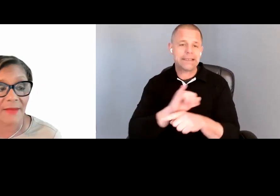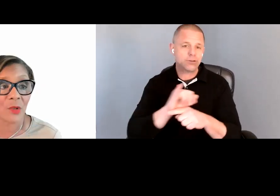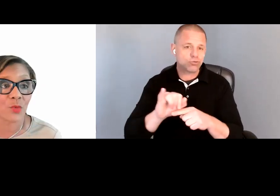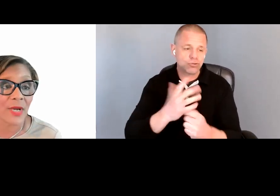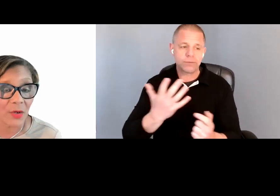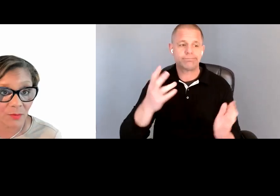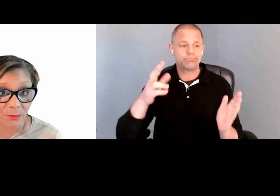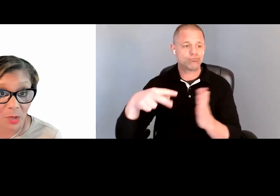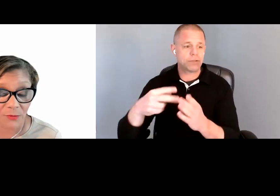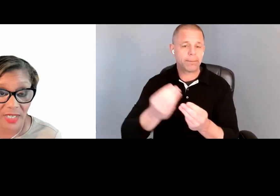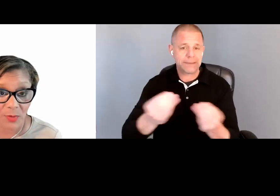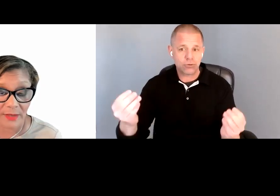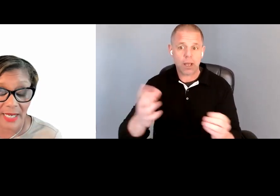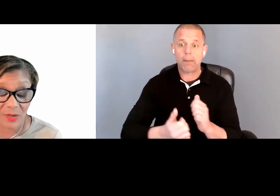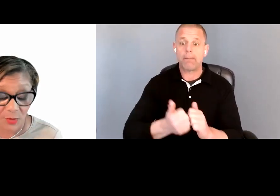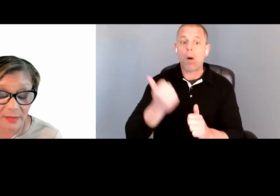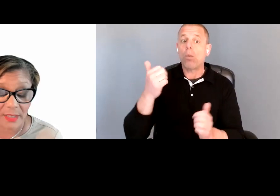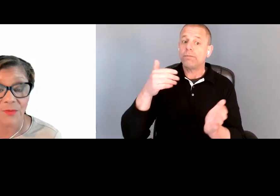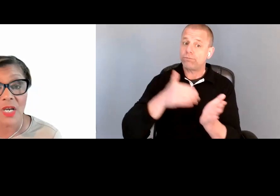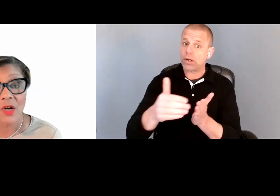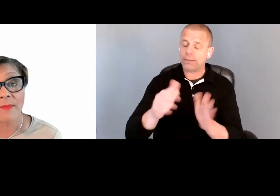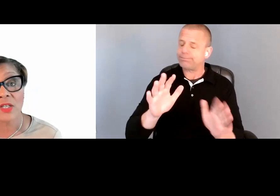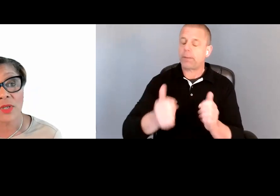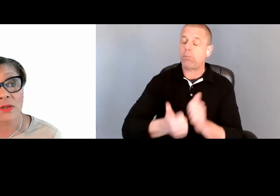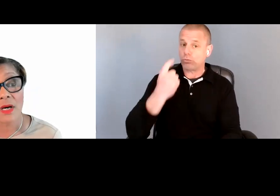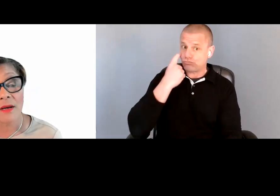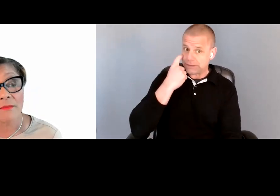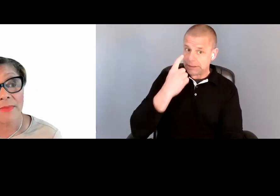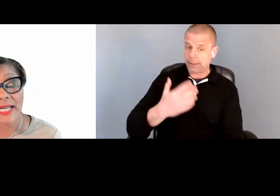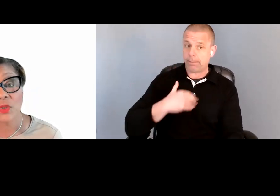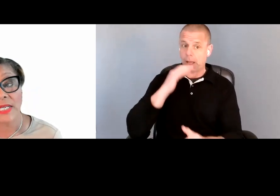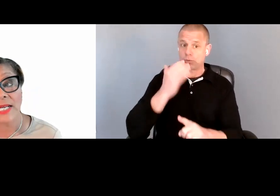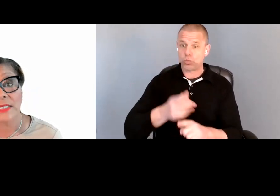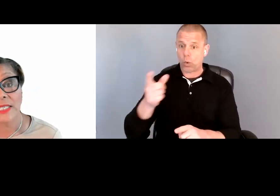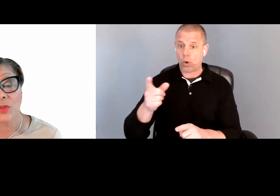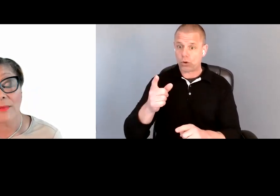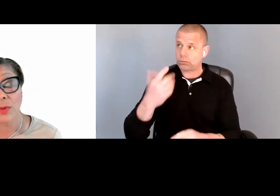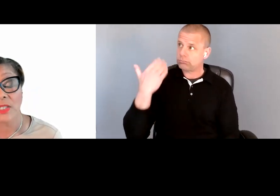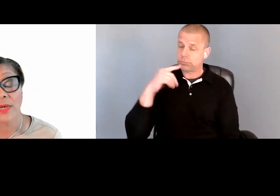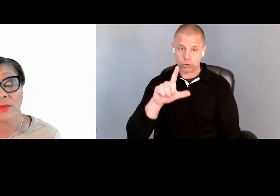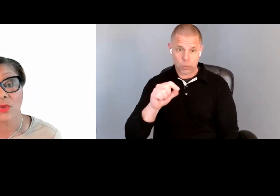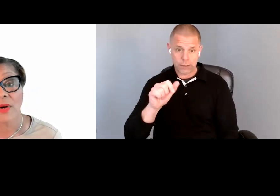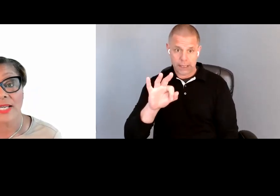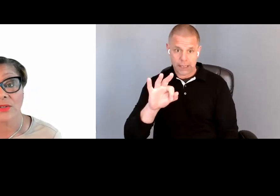and most frequently I mean recently when my daughter, back in 2019 and 2020, was trying